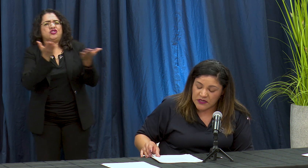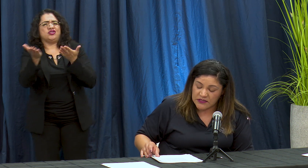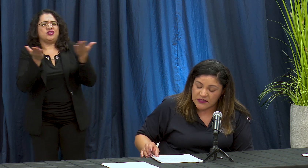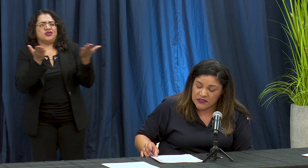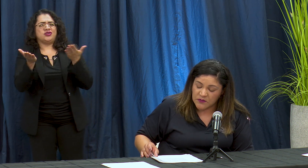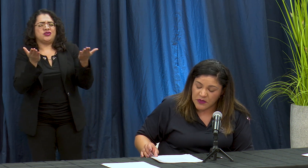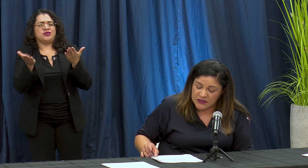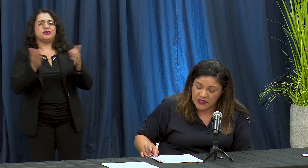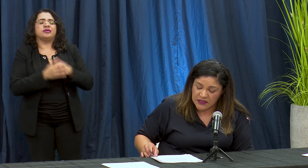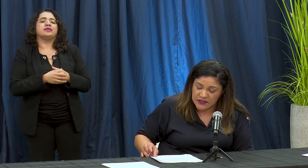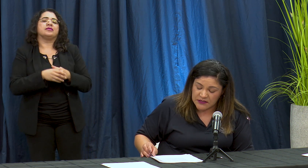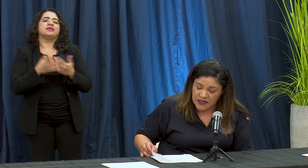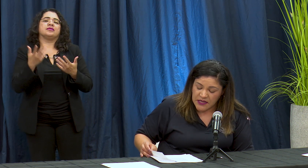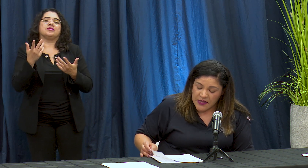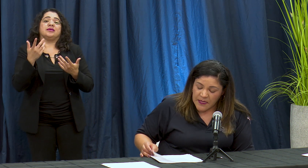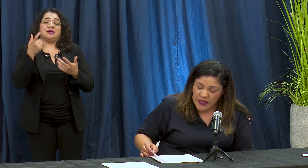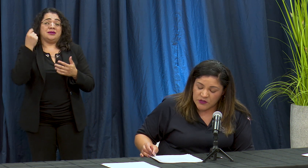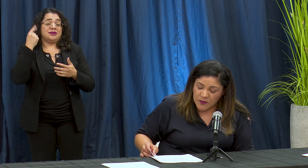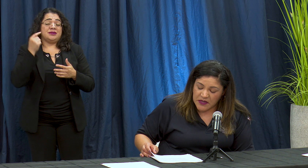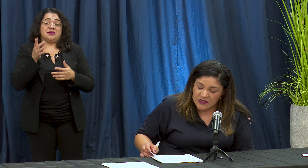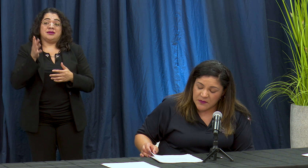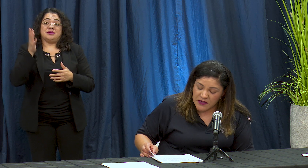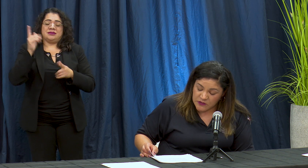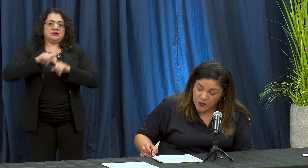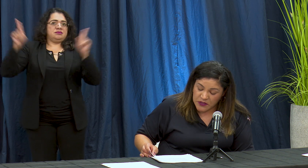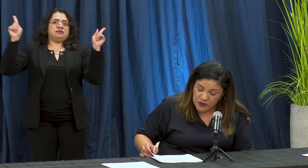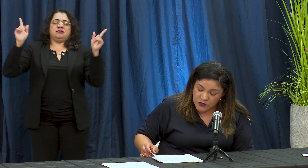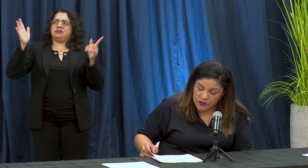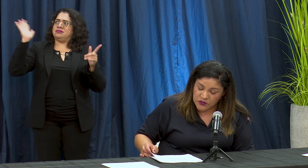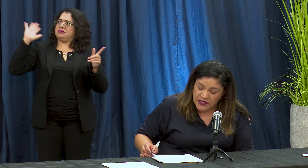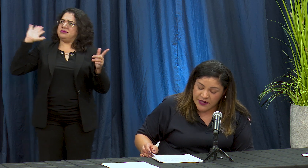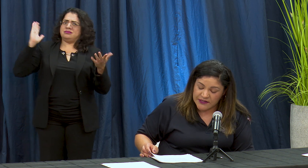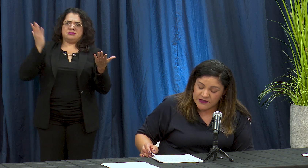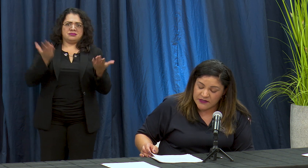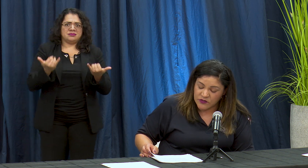Chrissy seem Presidente's pass un par de semanas Kanpur Timo's Uno's análisis de